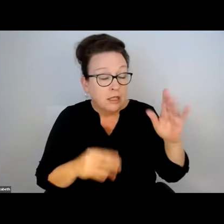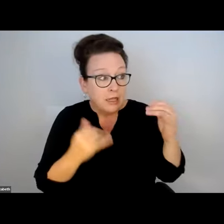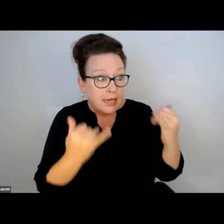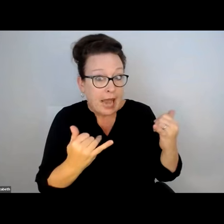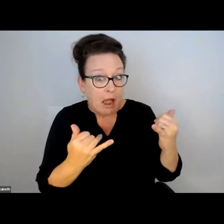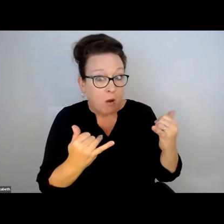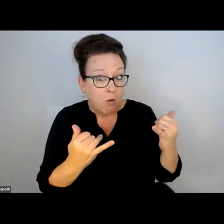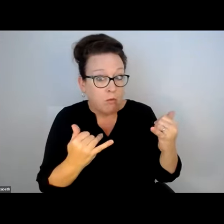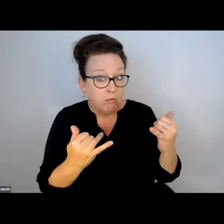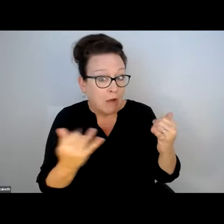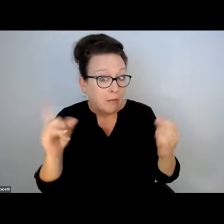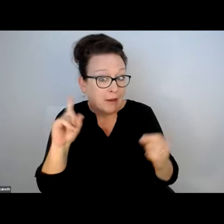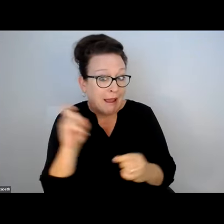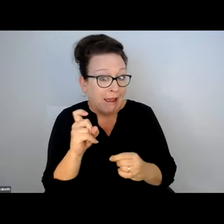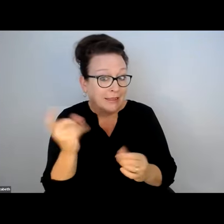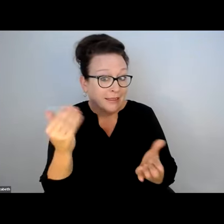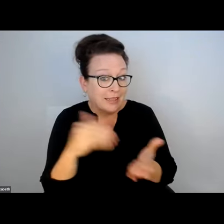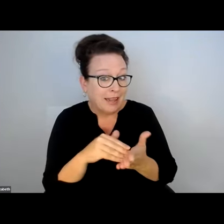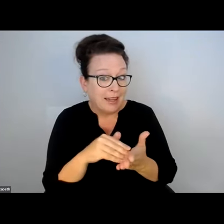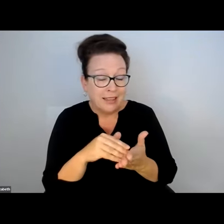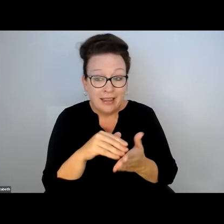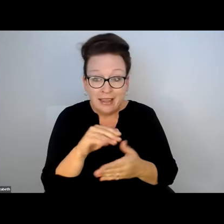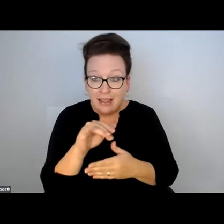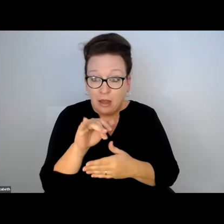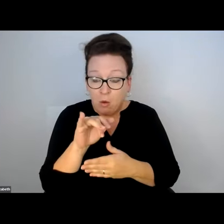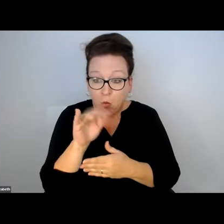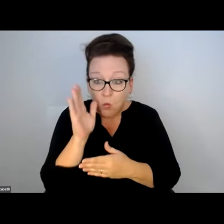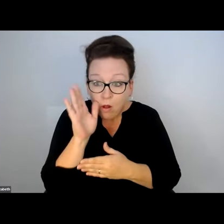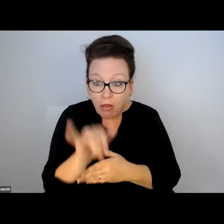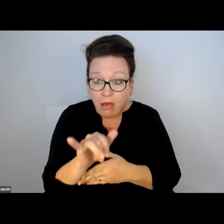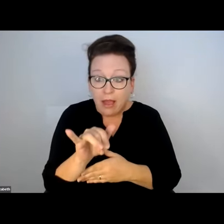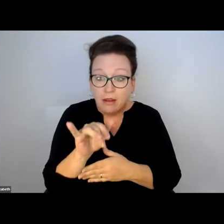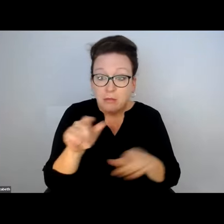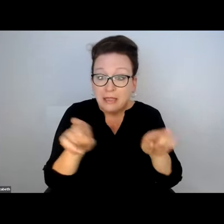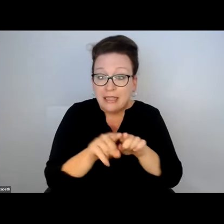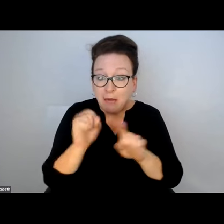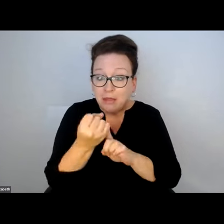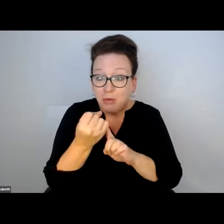MEETING. IS THAT SOMETHING -- I'M JUST ASKING THE QUESTION OUT LOUD.